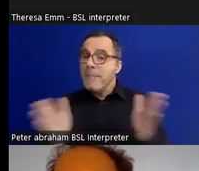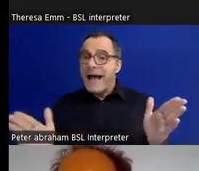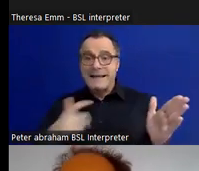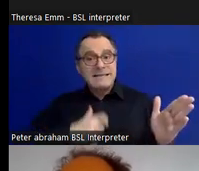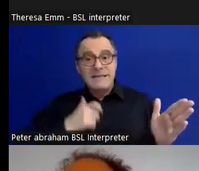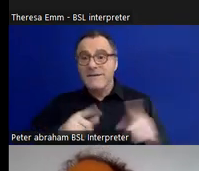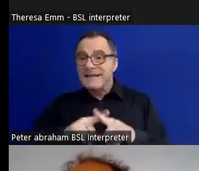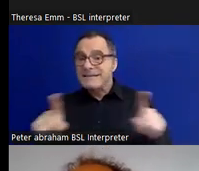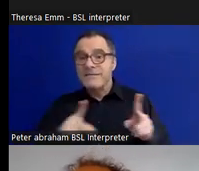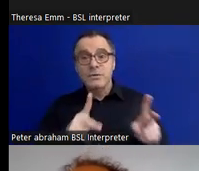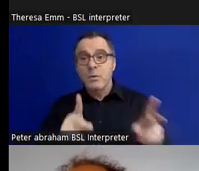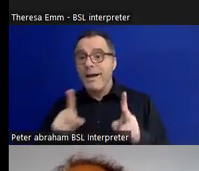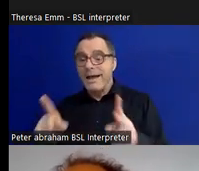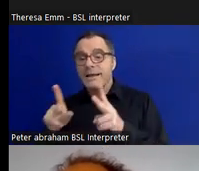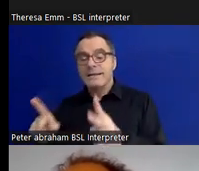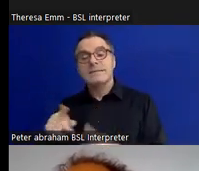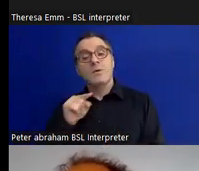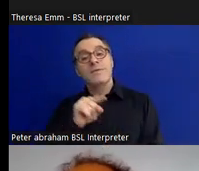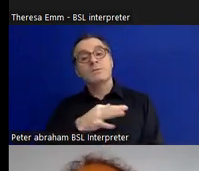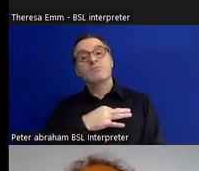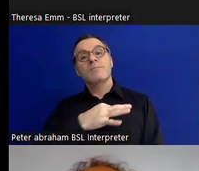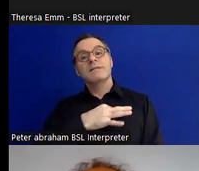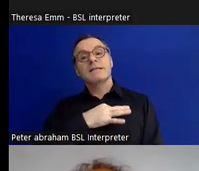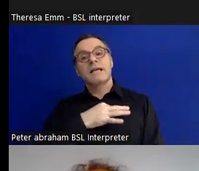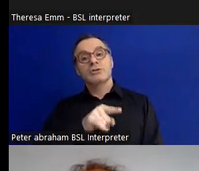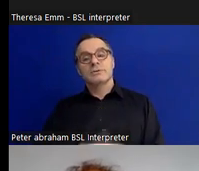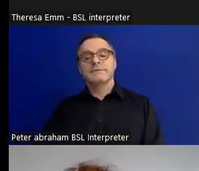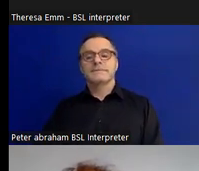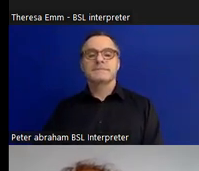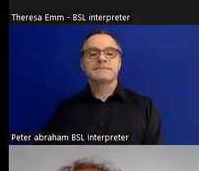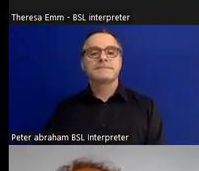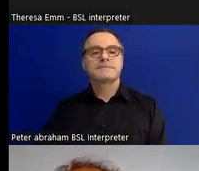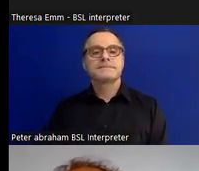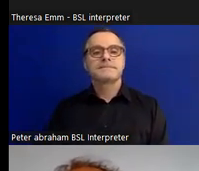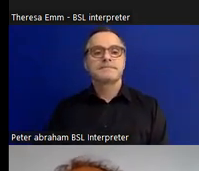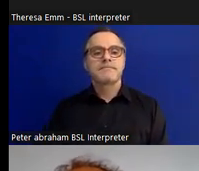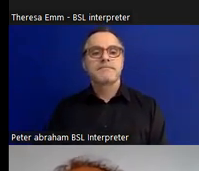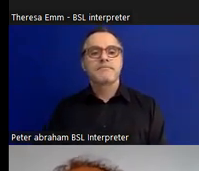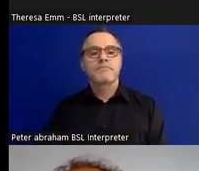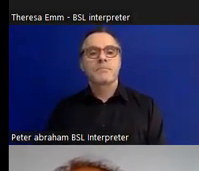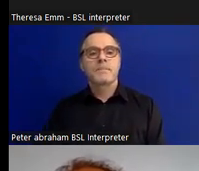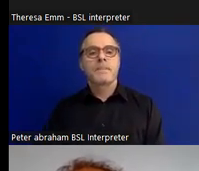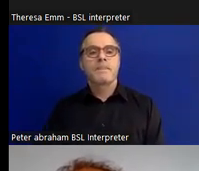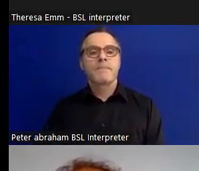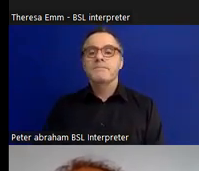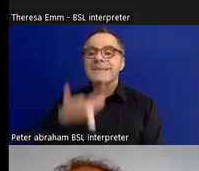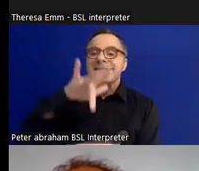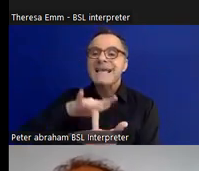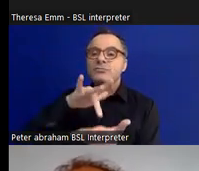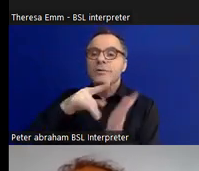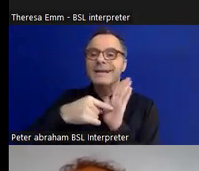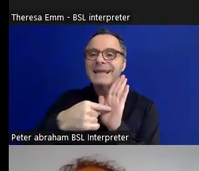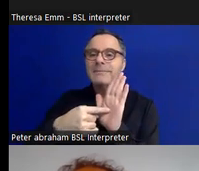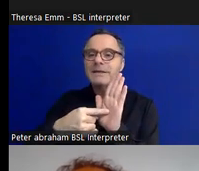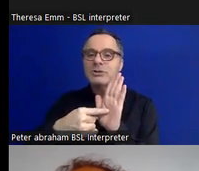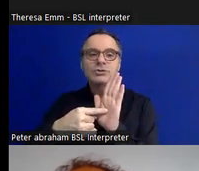and was very much about representation. A central image in this section, on a plinth,